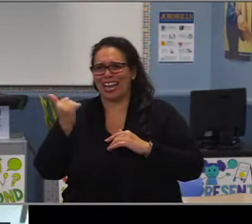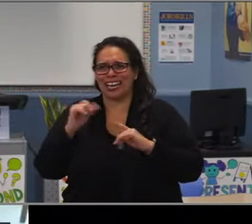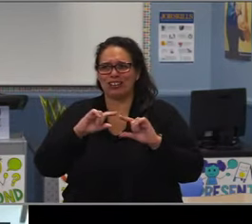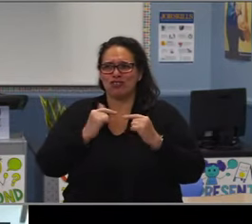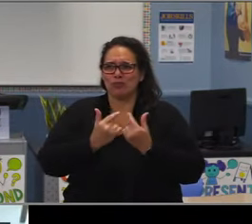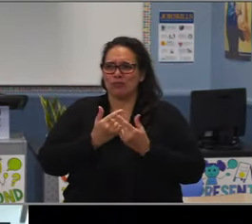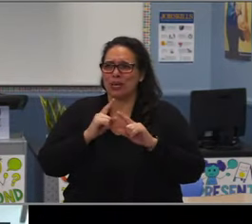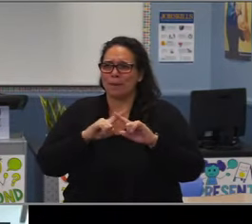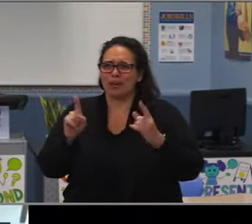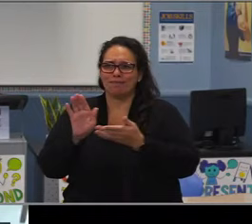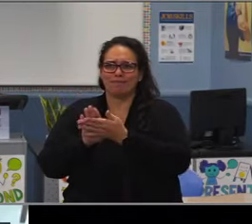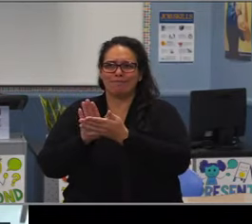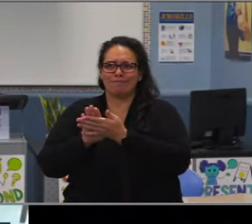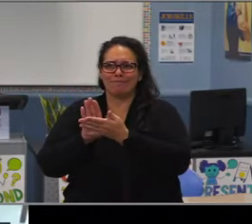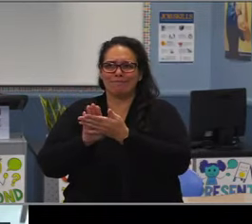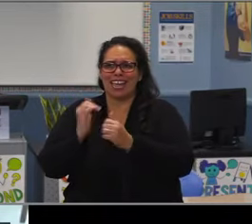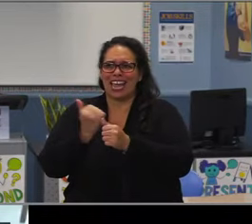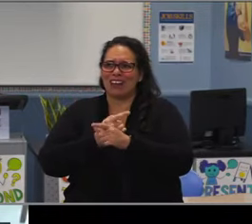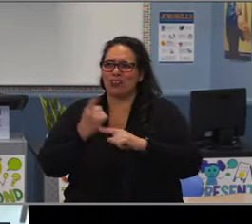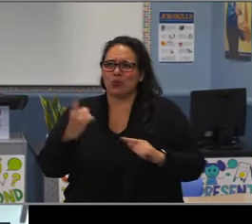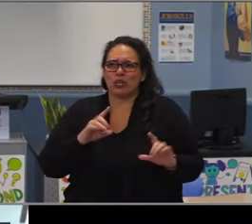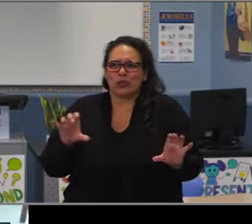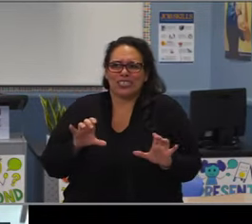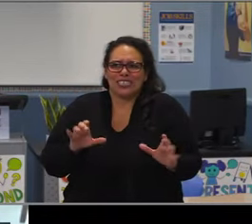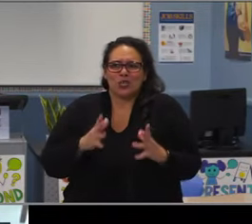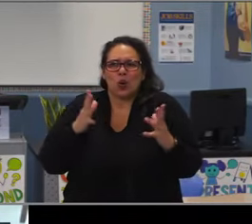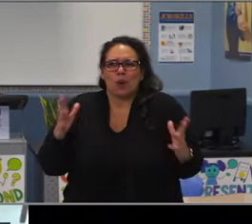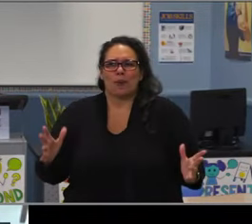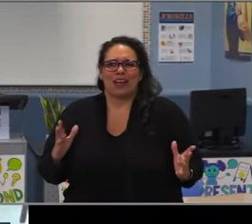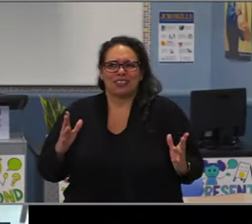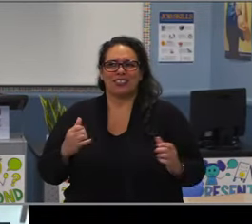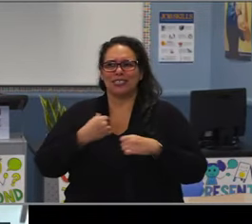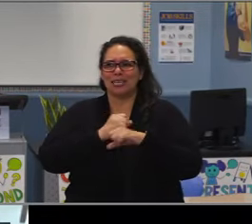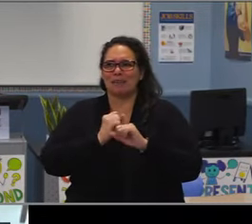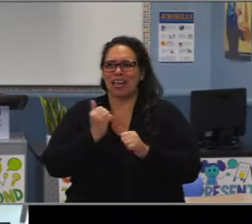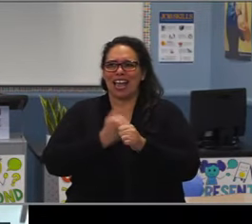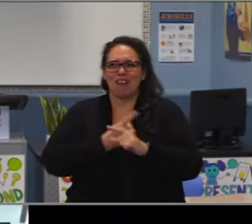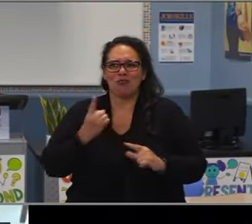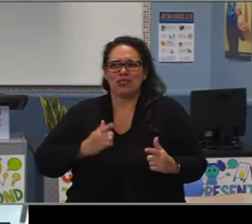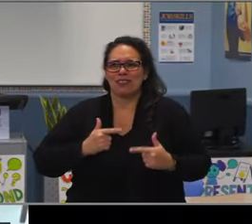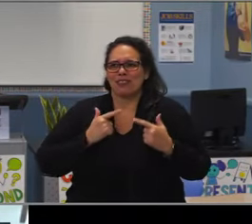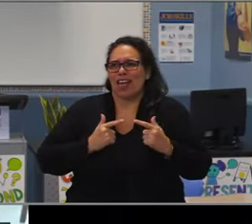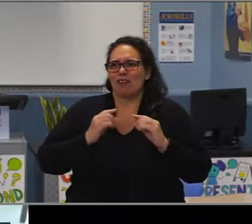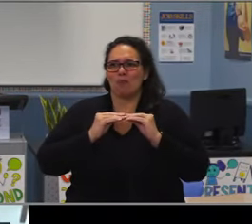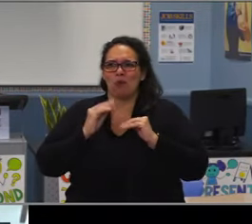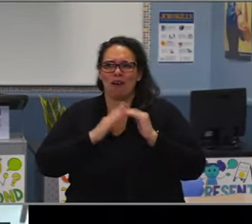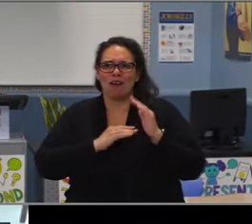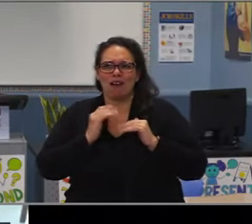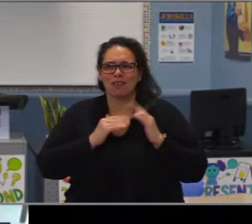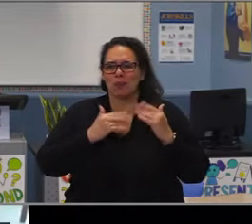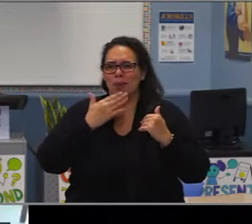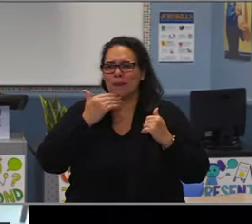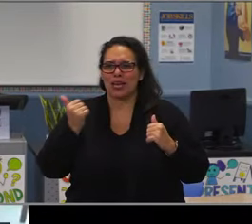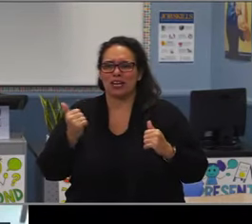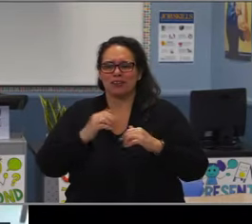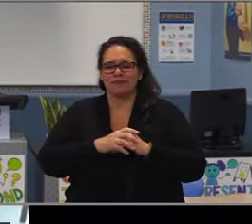We are appreciative of you. We have learned from you and in recent months, as we've had the opportunity through you